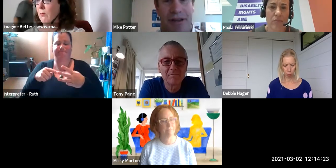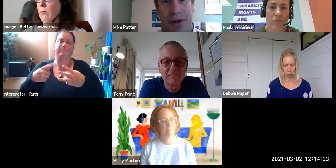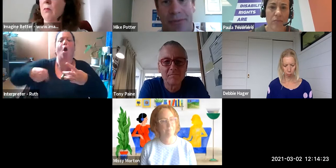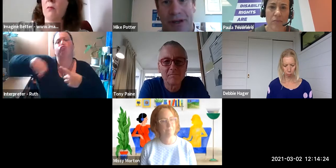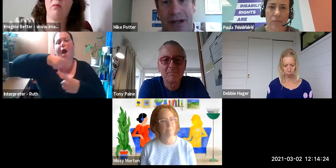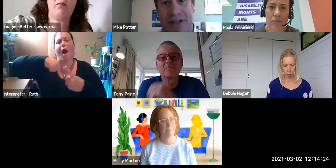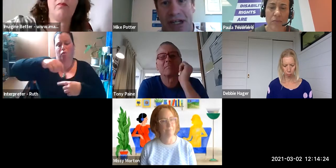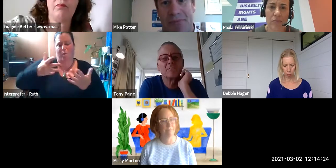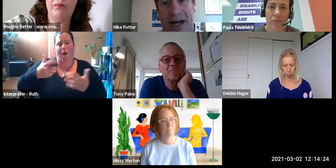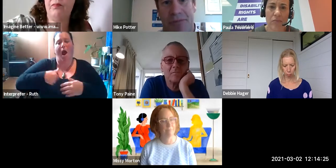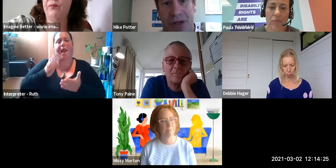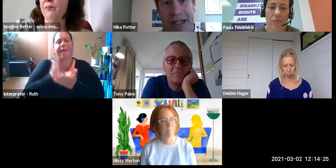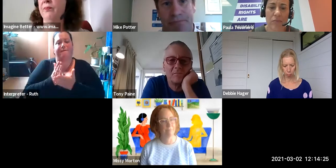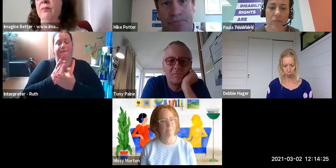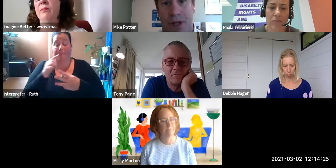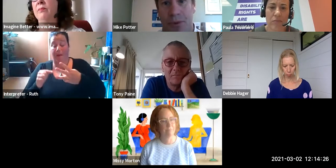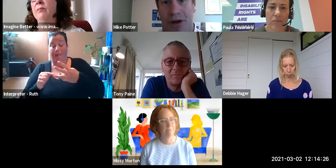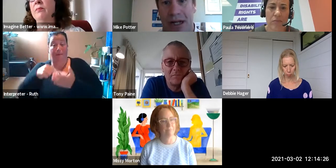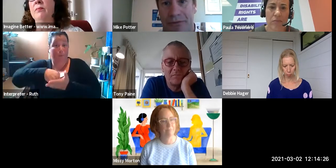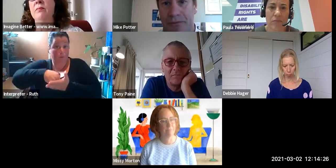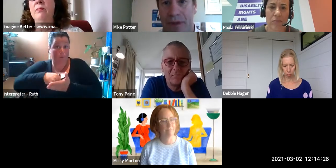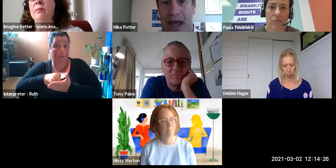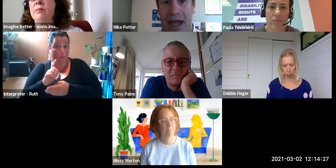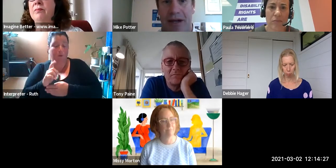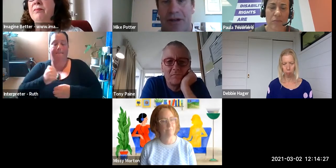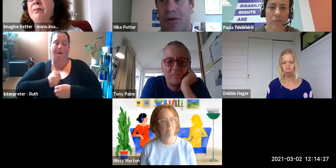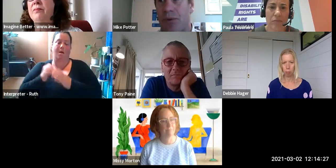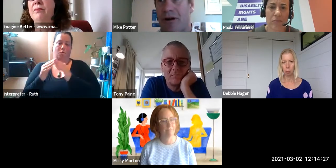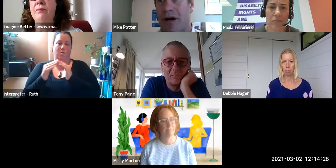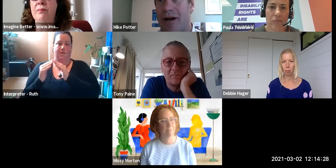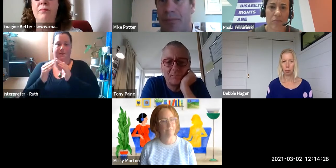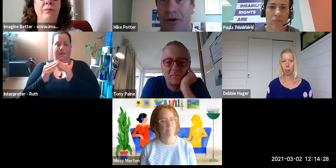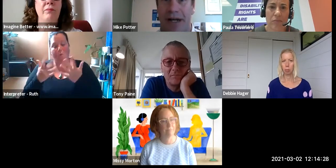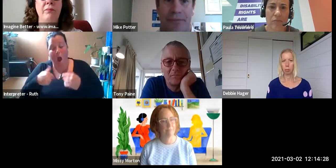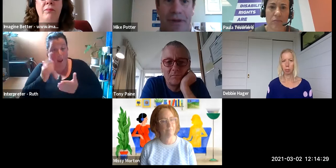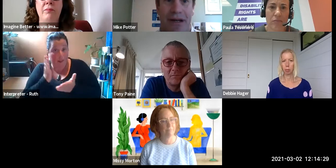But at the bottom of the cliff is actually my community where I live and where I operate.